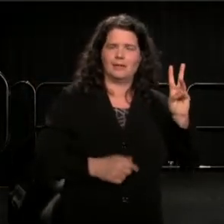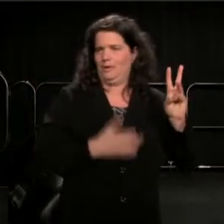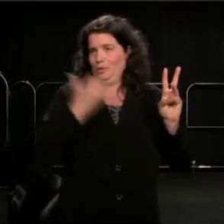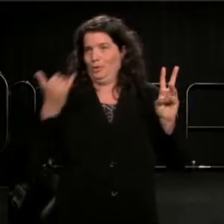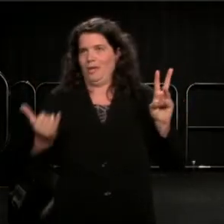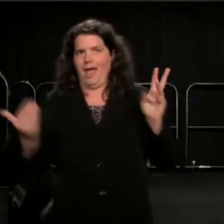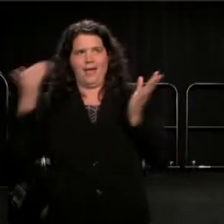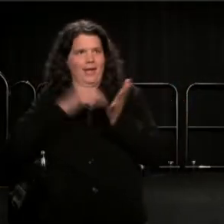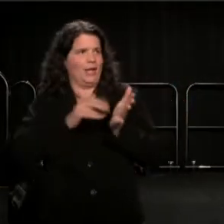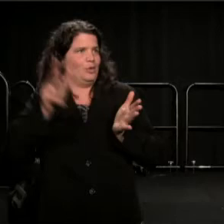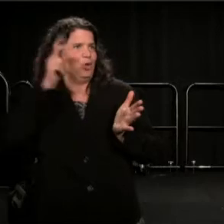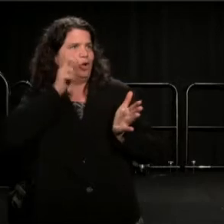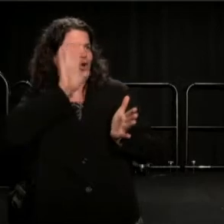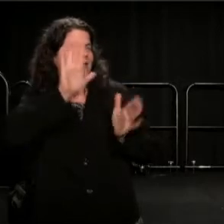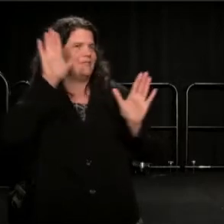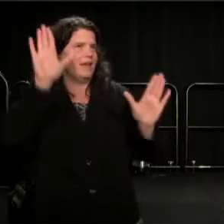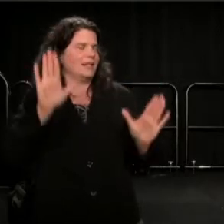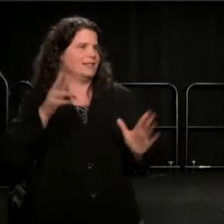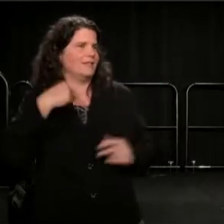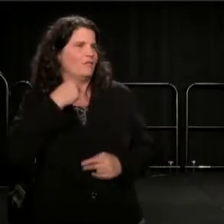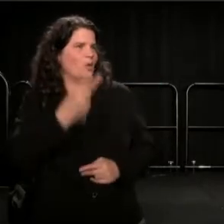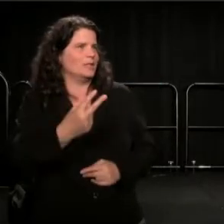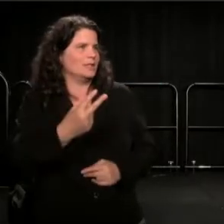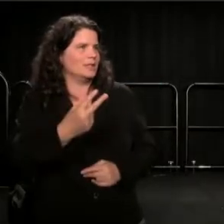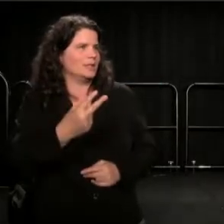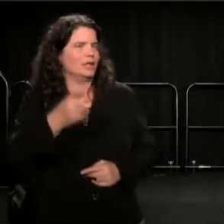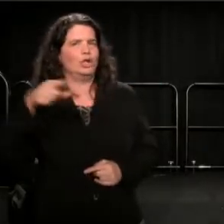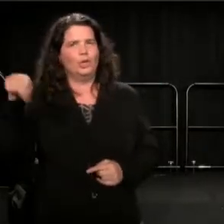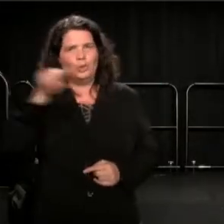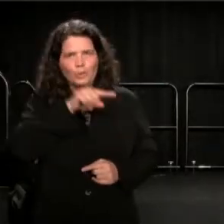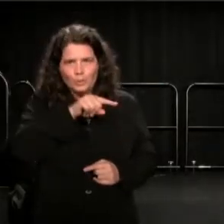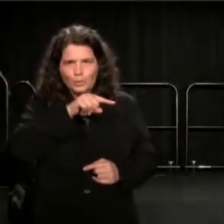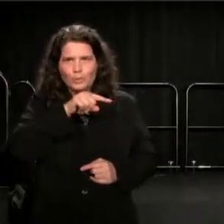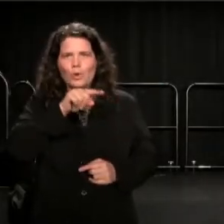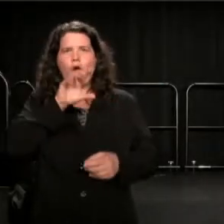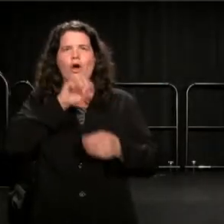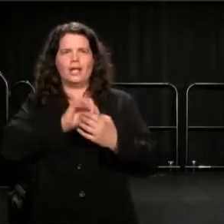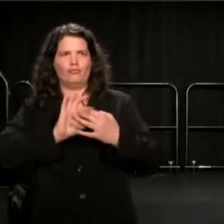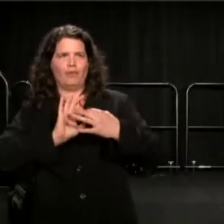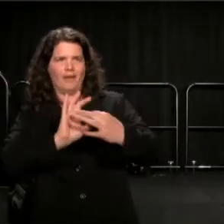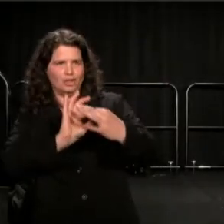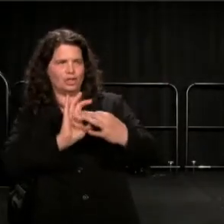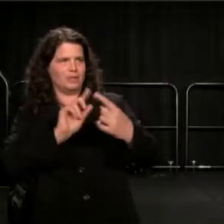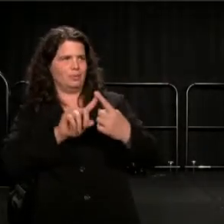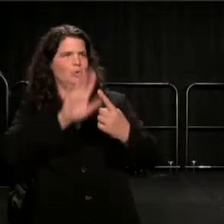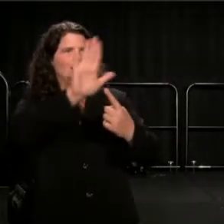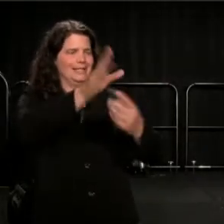you stood in relationship to August Wilson's GROUND.